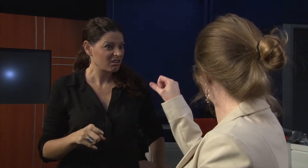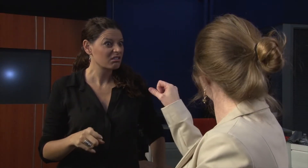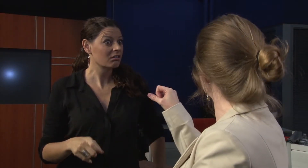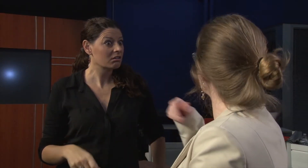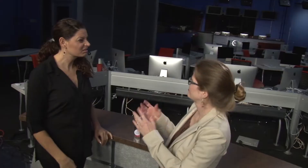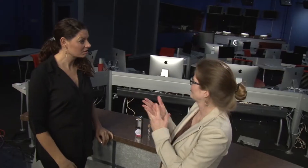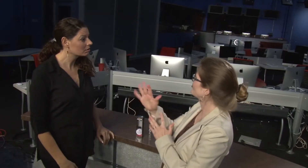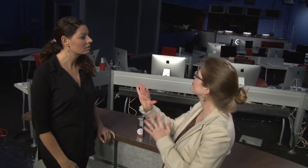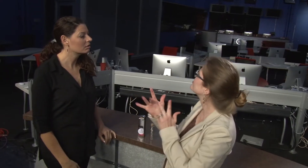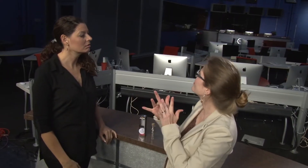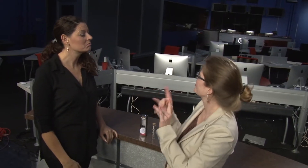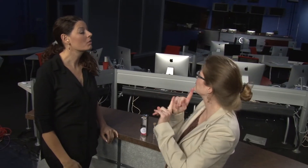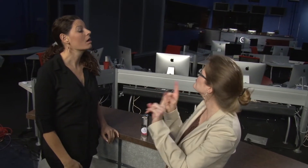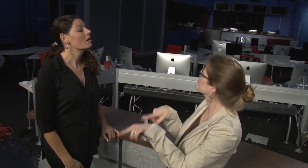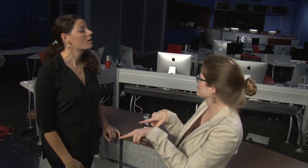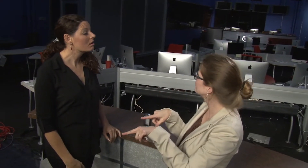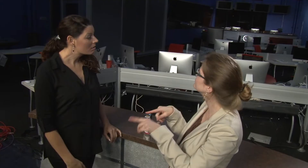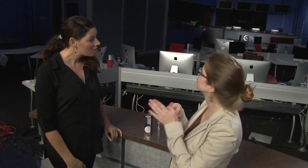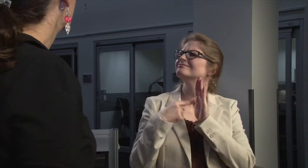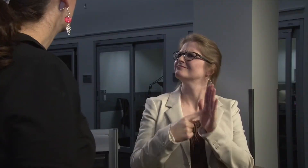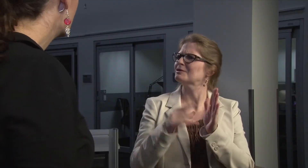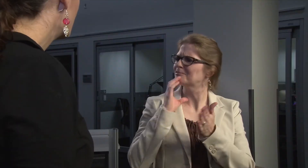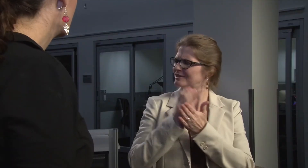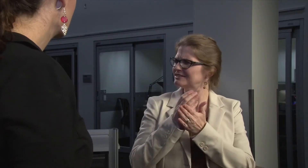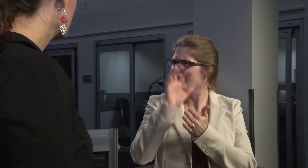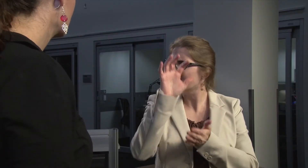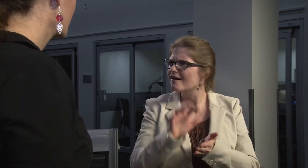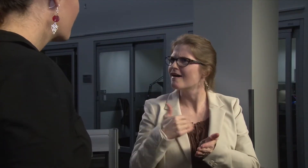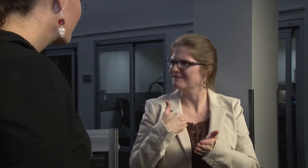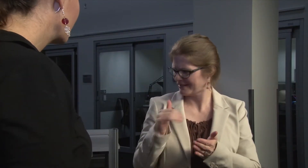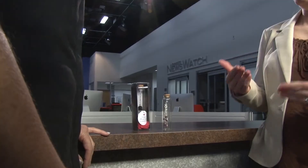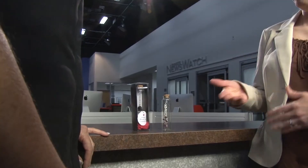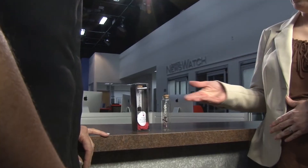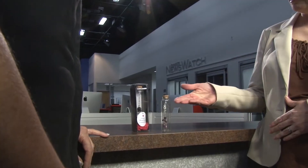Ya, I got them on her website. She has different pictures of all of her earrings, like these.